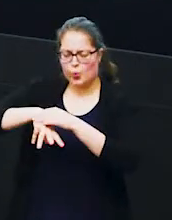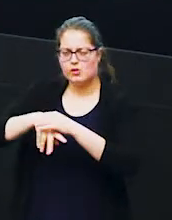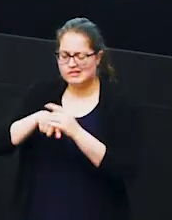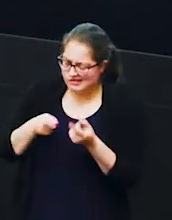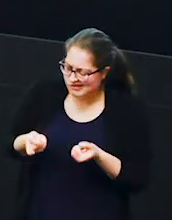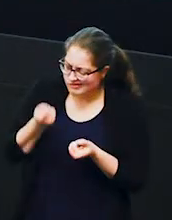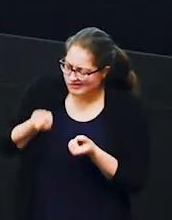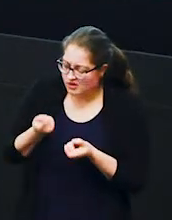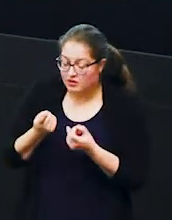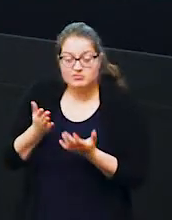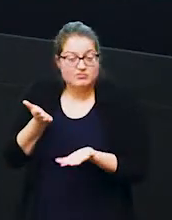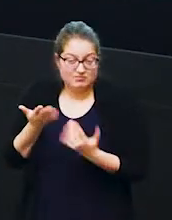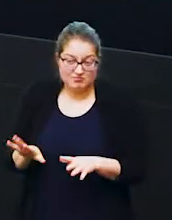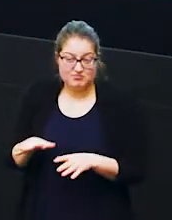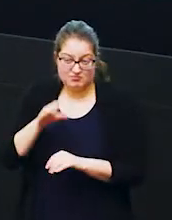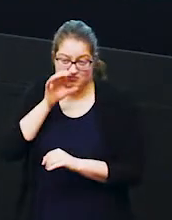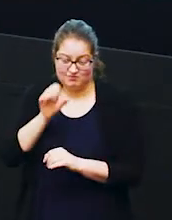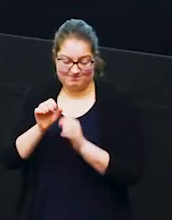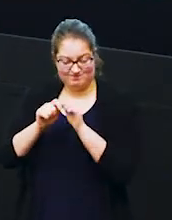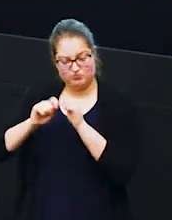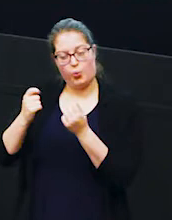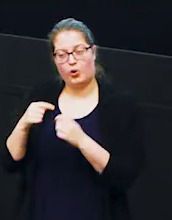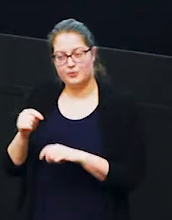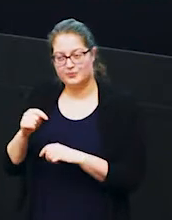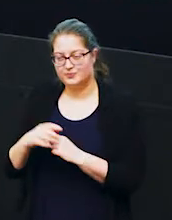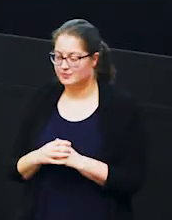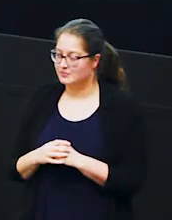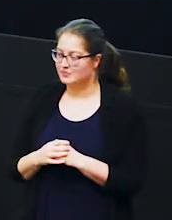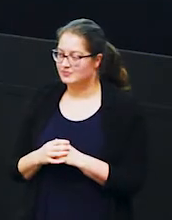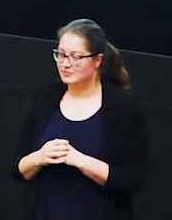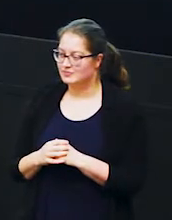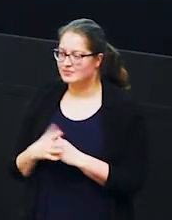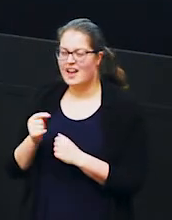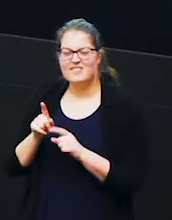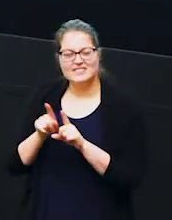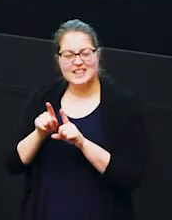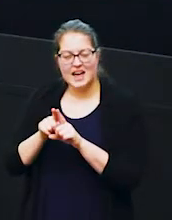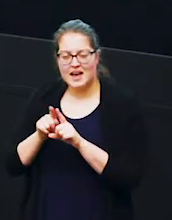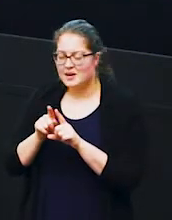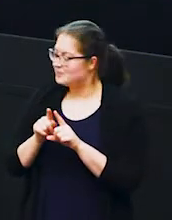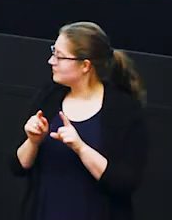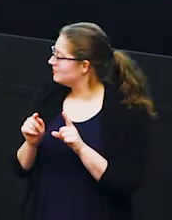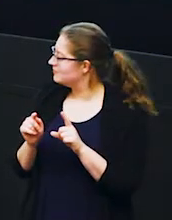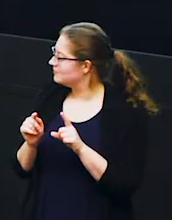ingarni has broken that tusk you'll also see he's got that notch as well in his in his lower right